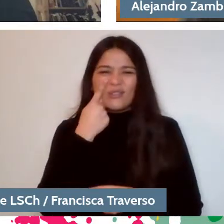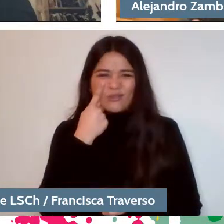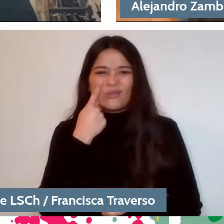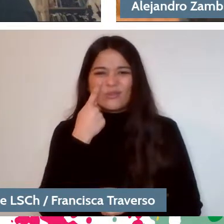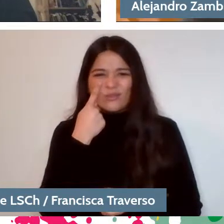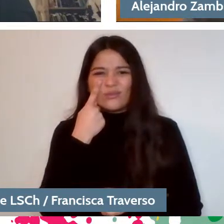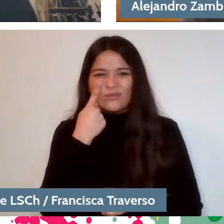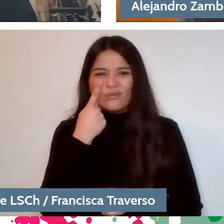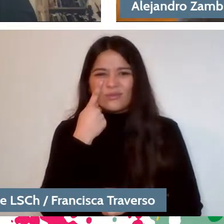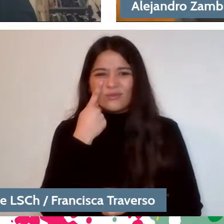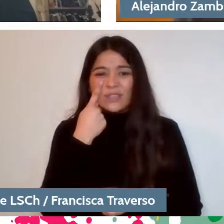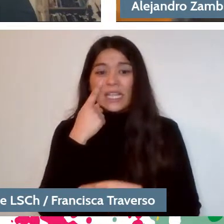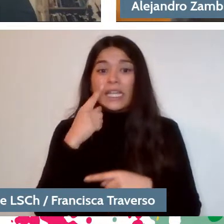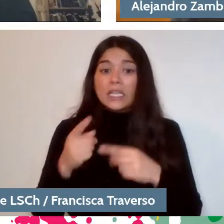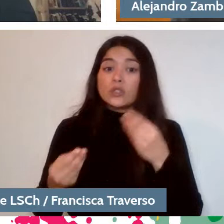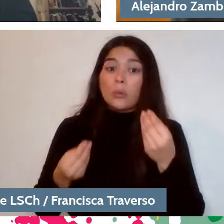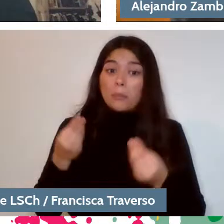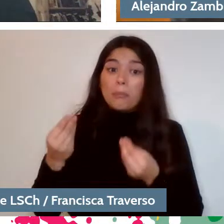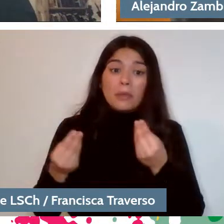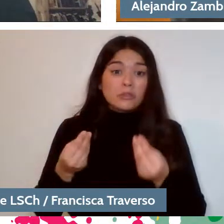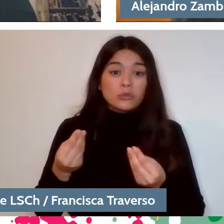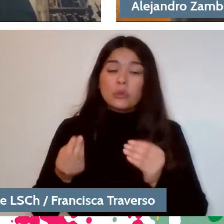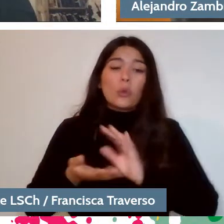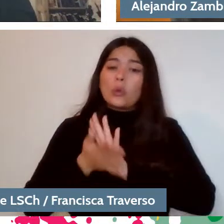This happens, I think, with all written texts, right?